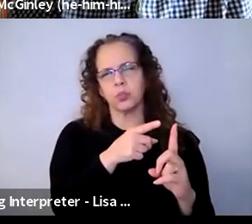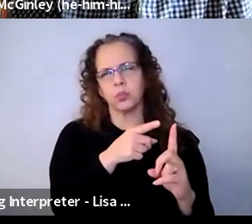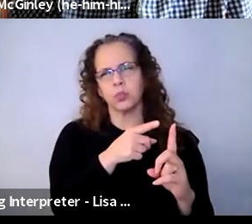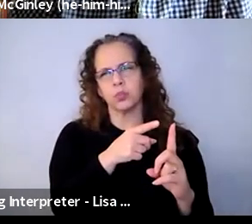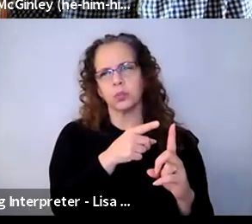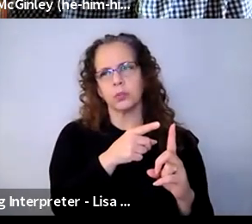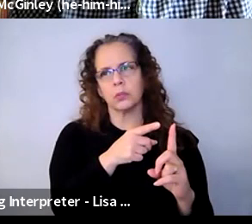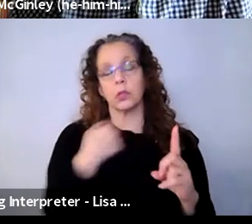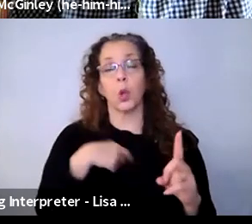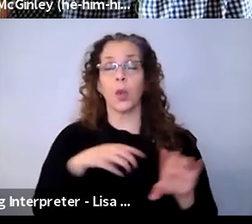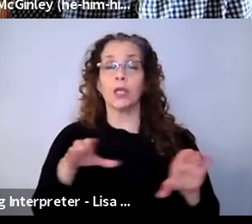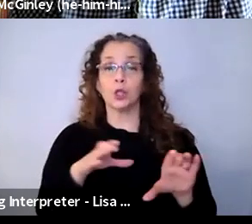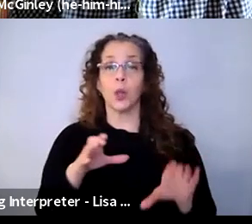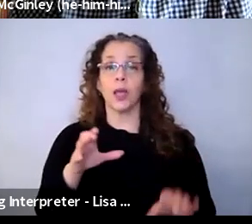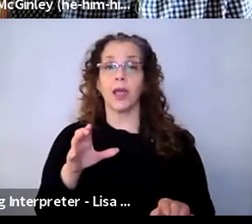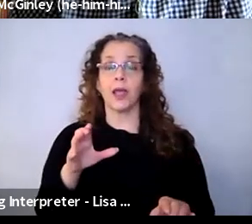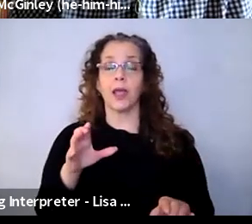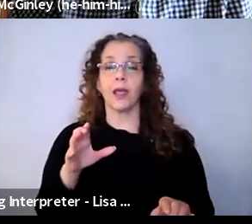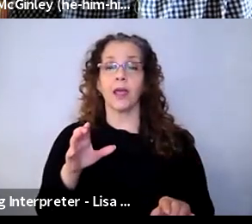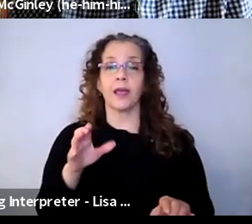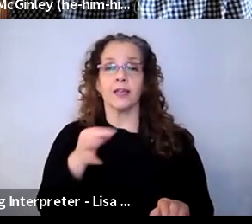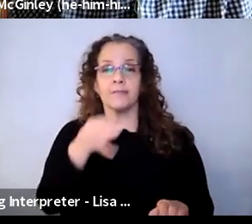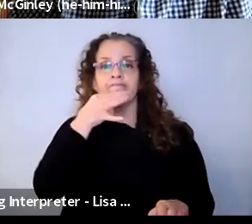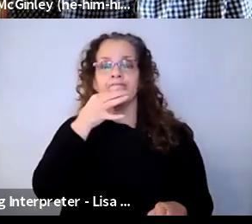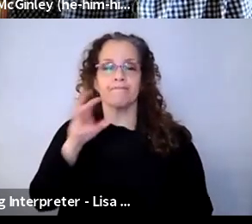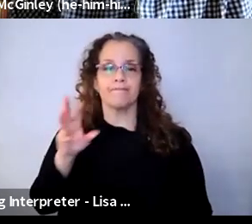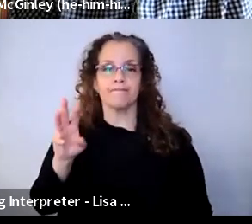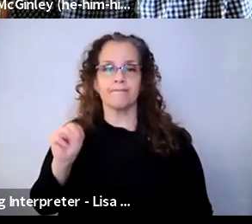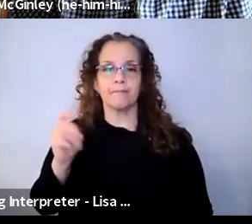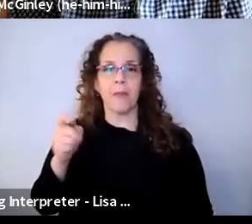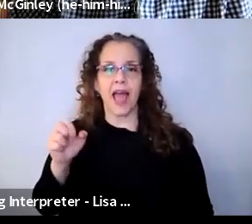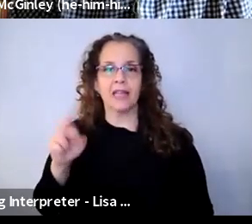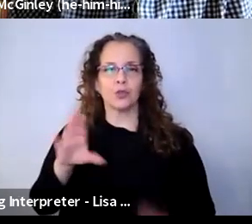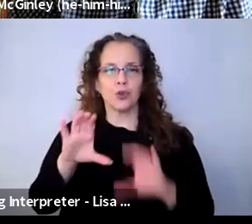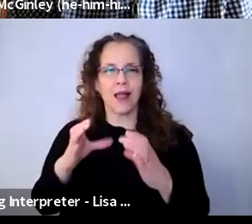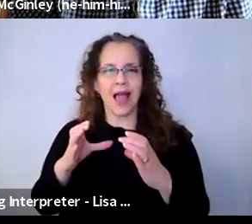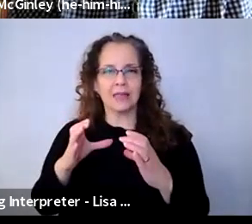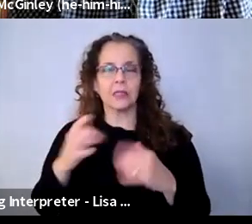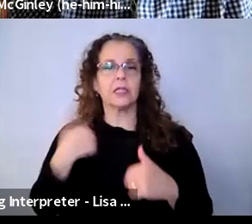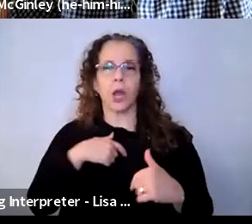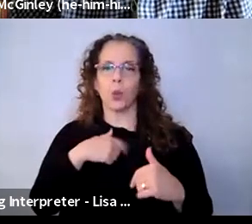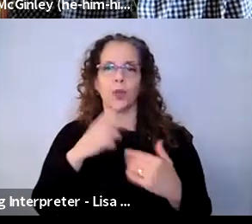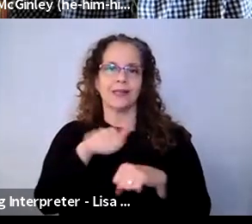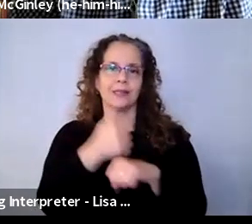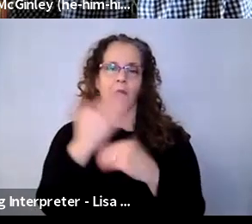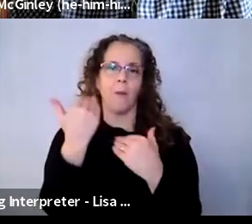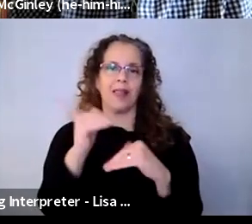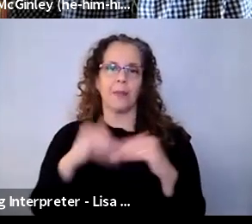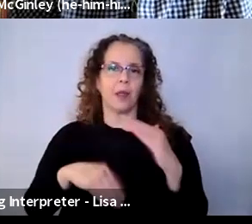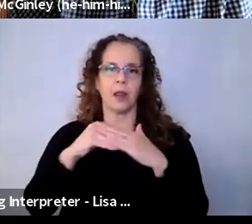series of masterclasses for youth, and we are capping those at 25. And our teaching artists are just doing, you know,